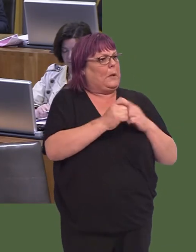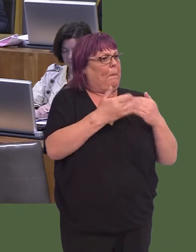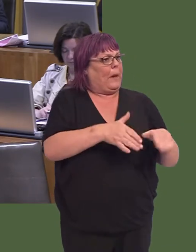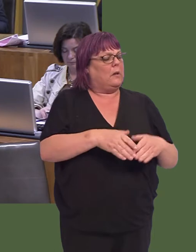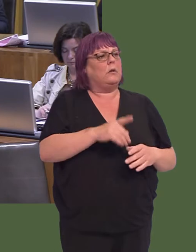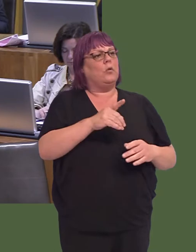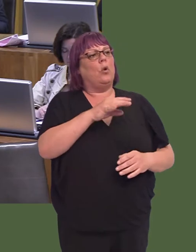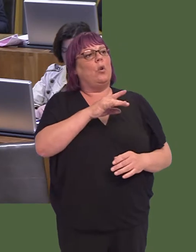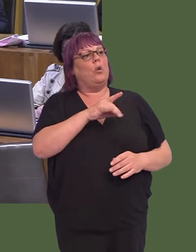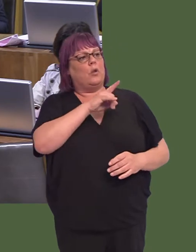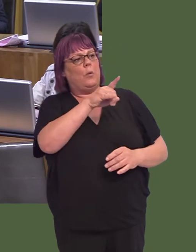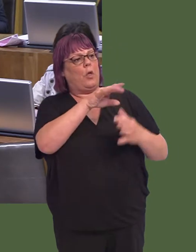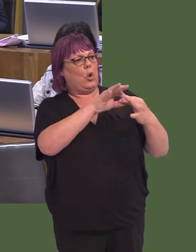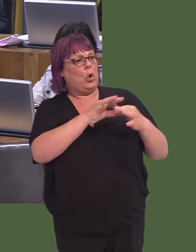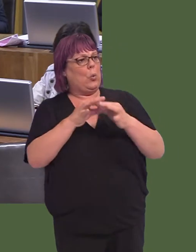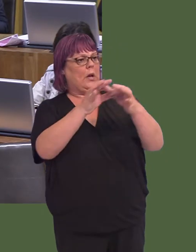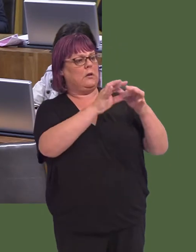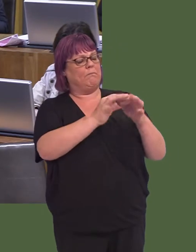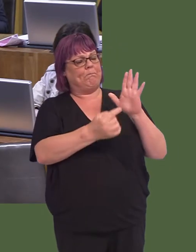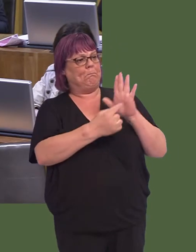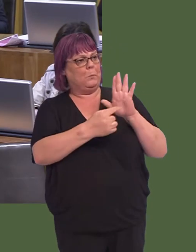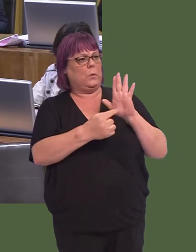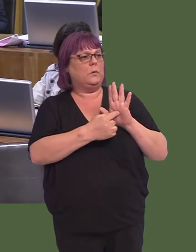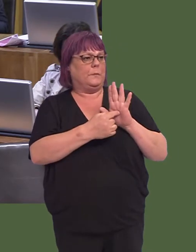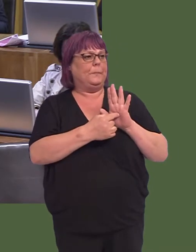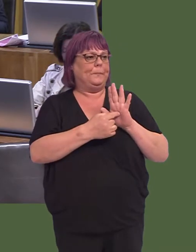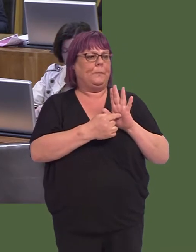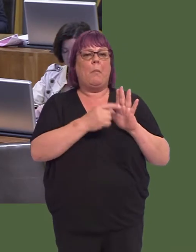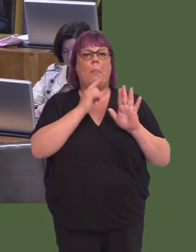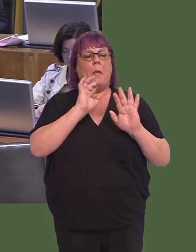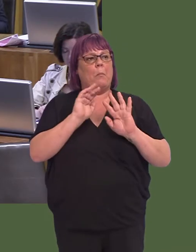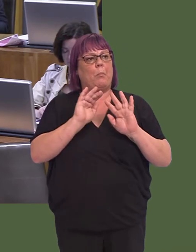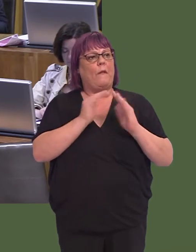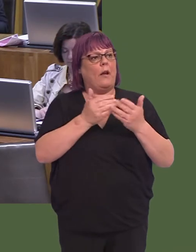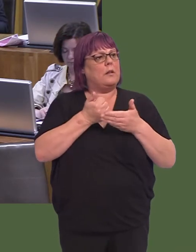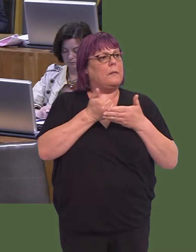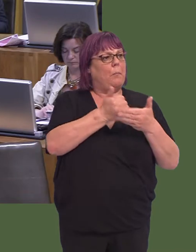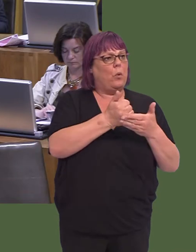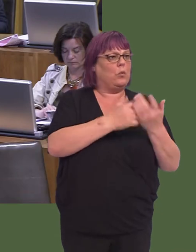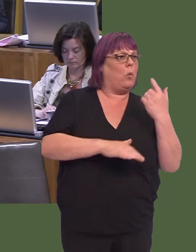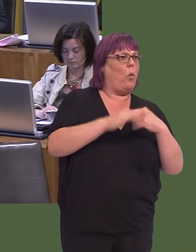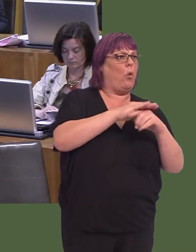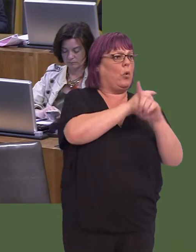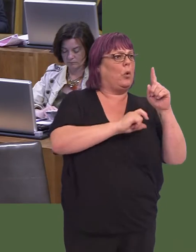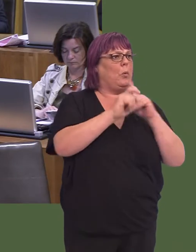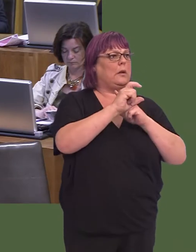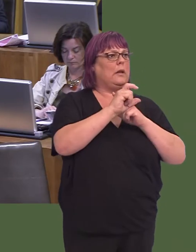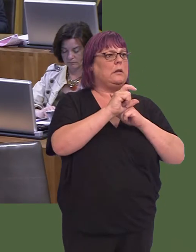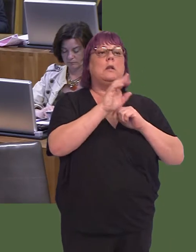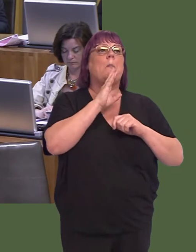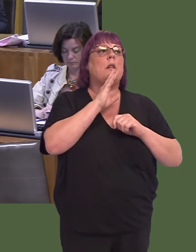So, credit unions have a relevance and they provide a means of support to all communities